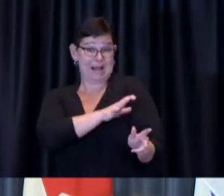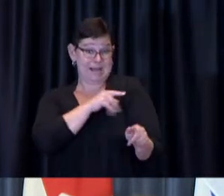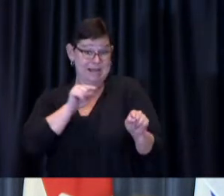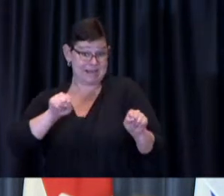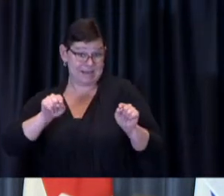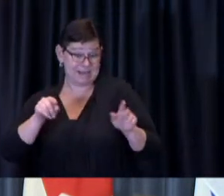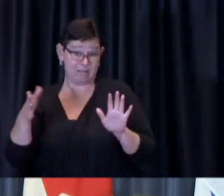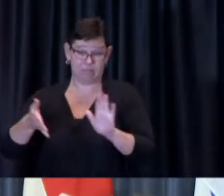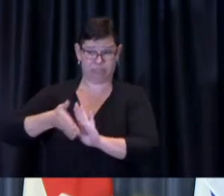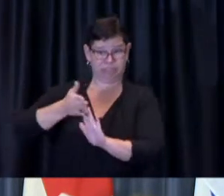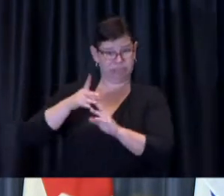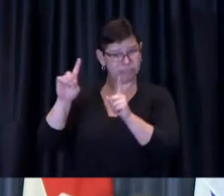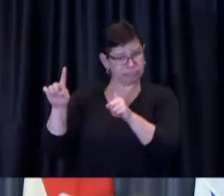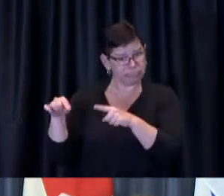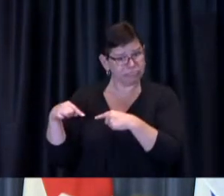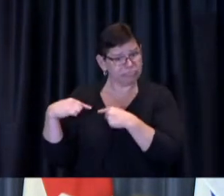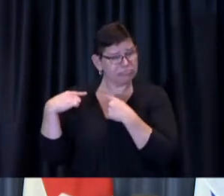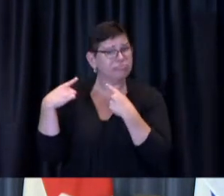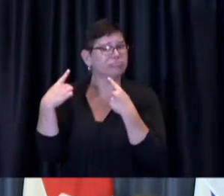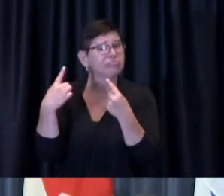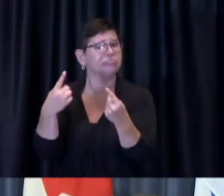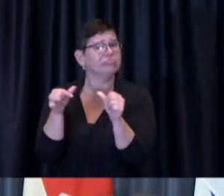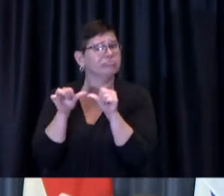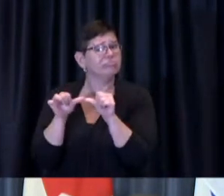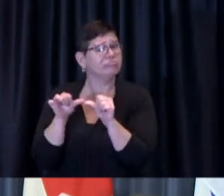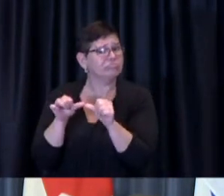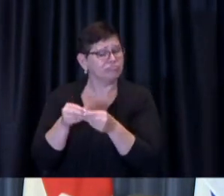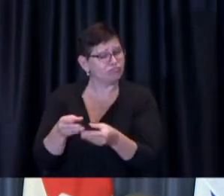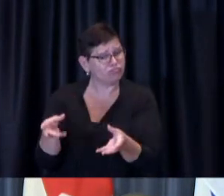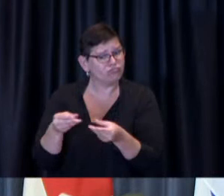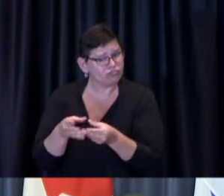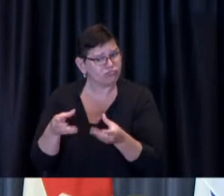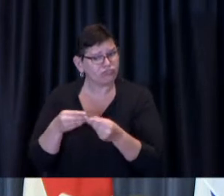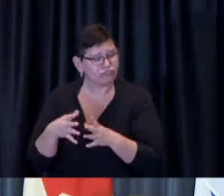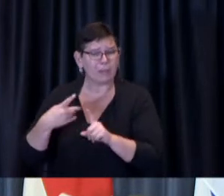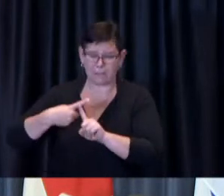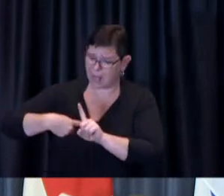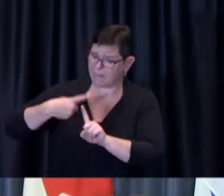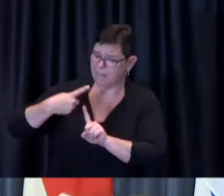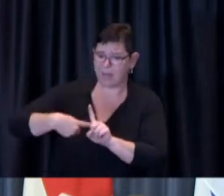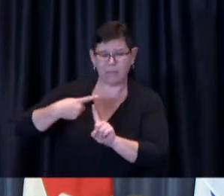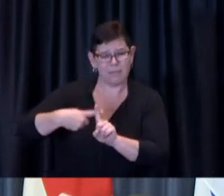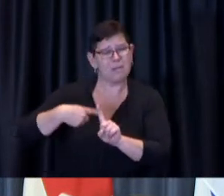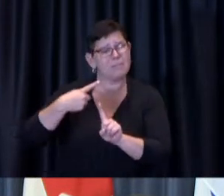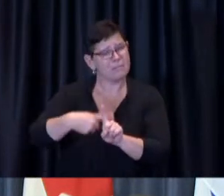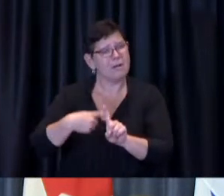amount of time um well in for for many many months shortly after we act we we initiated our